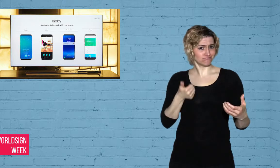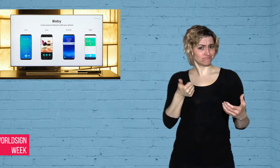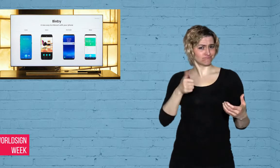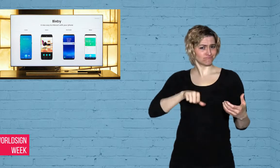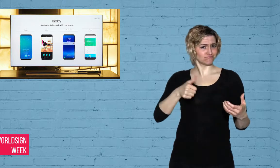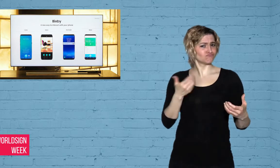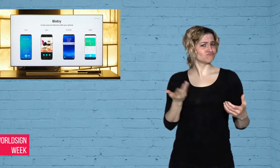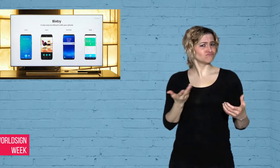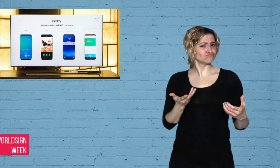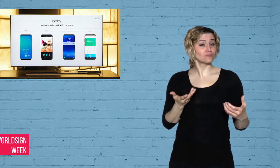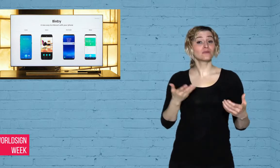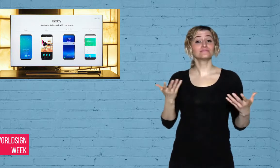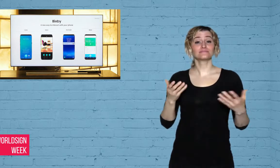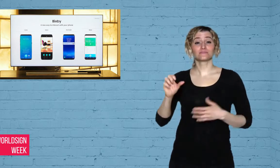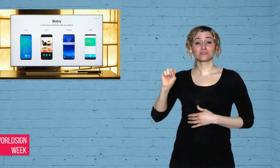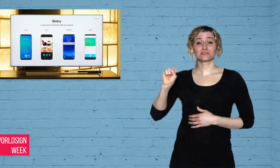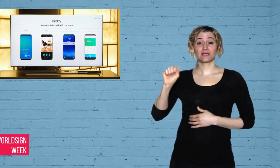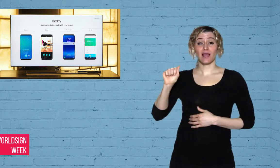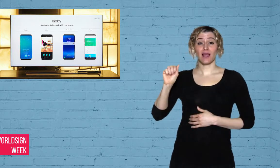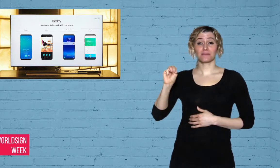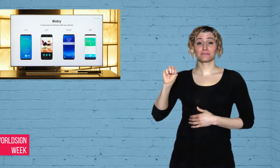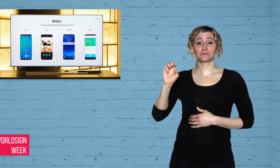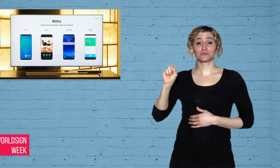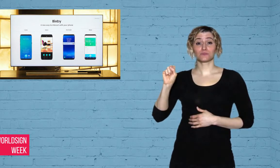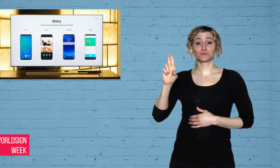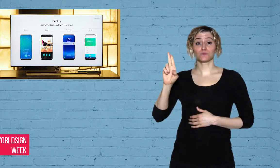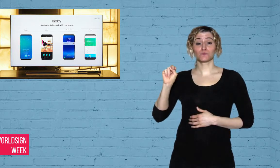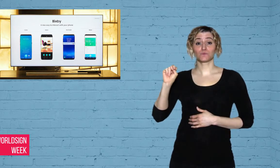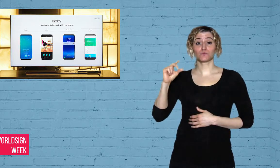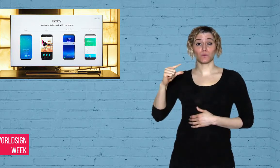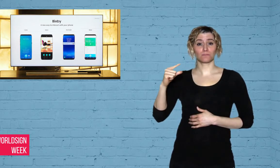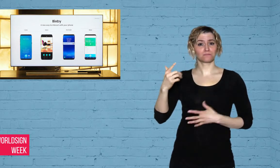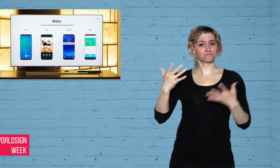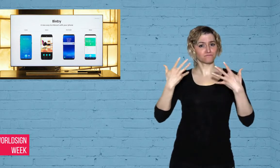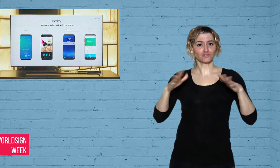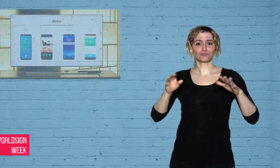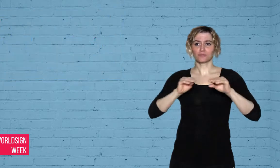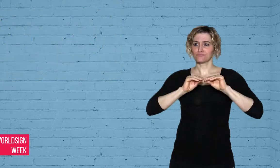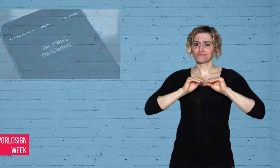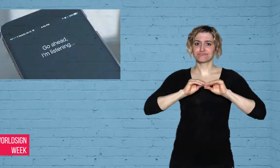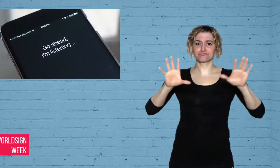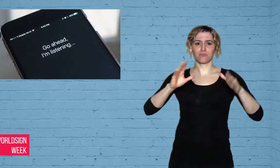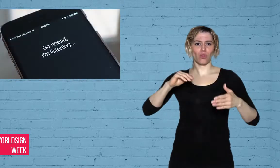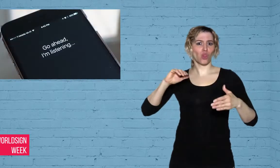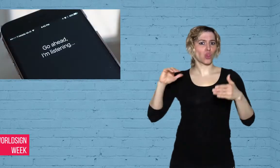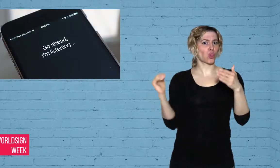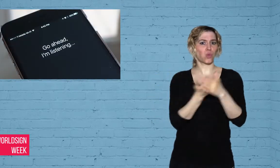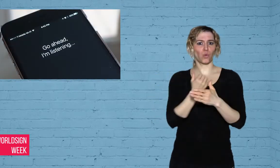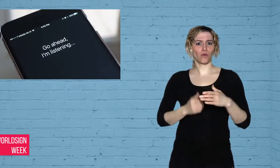accessible to you? Samsung has released